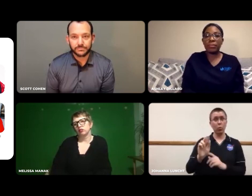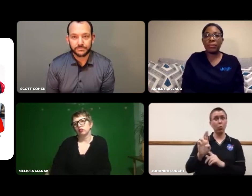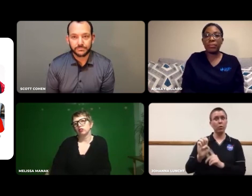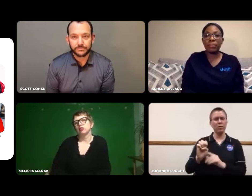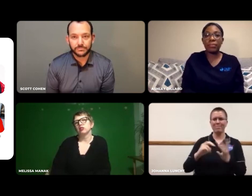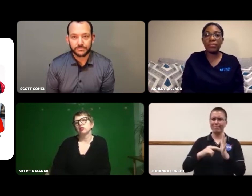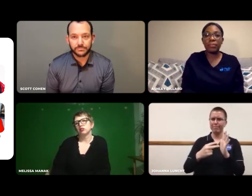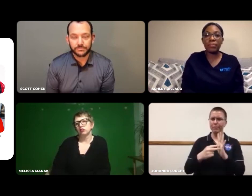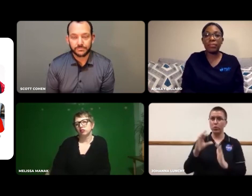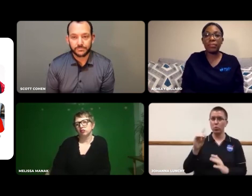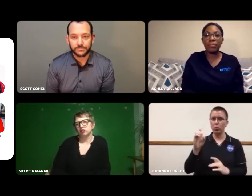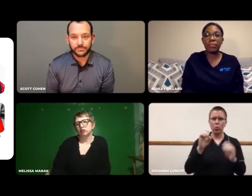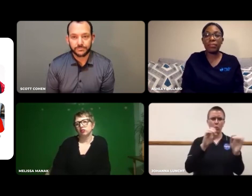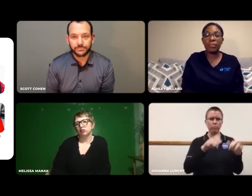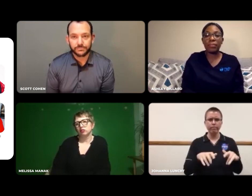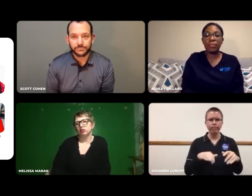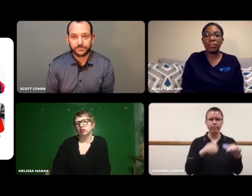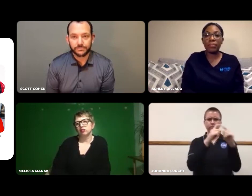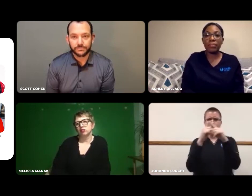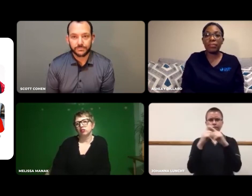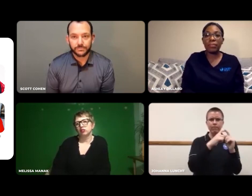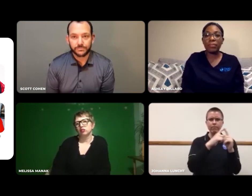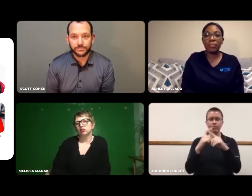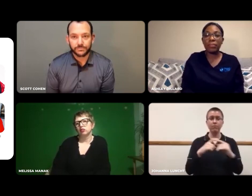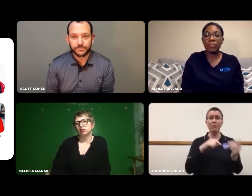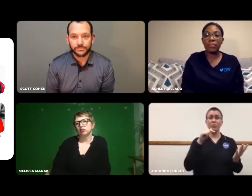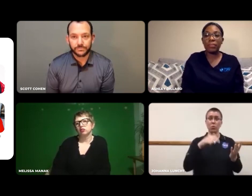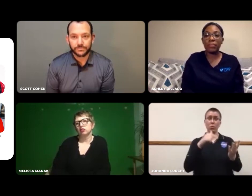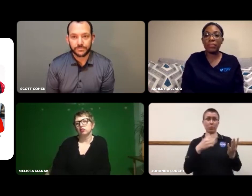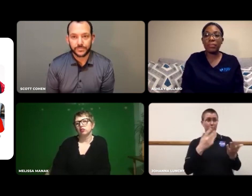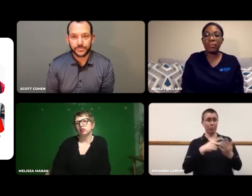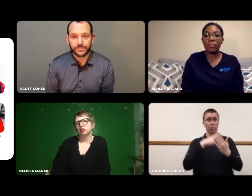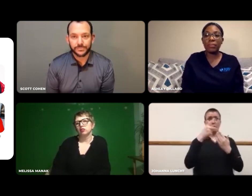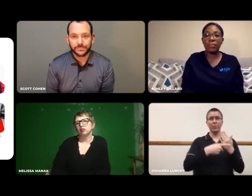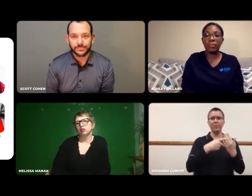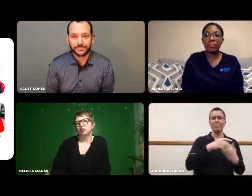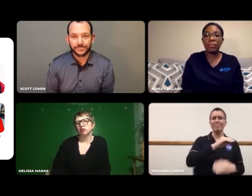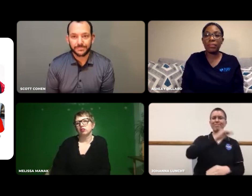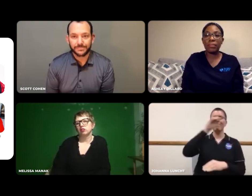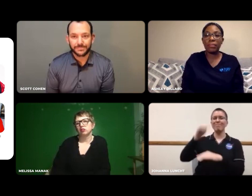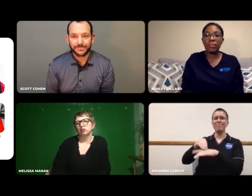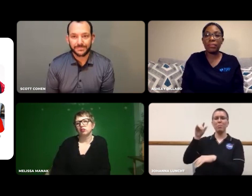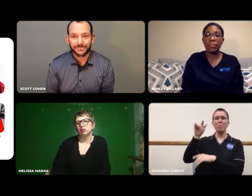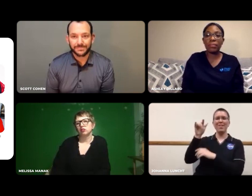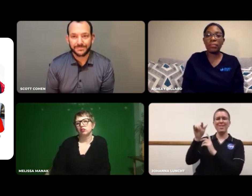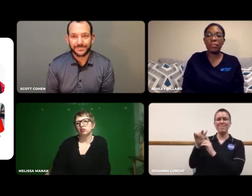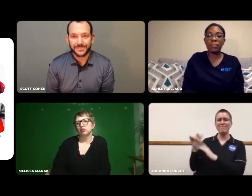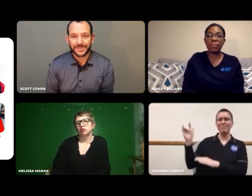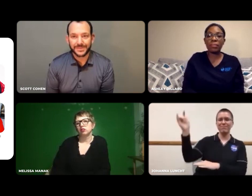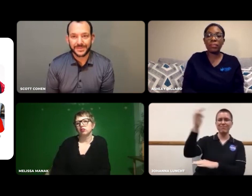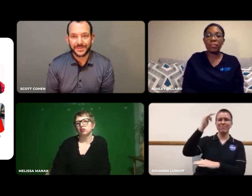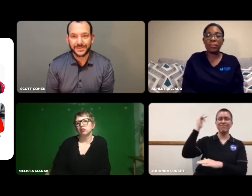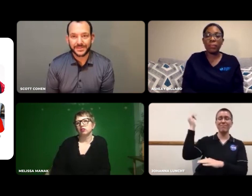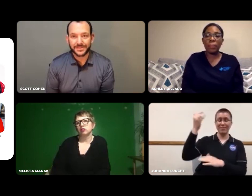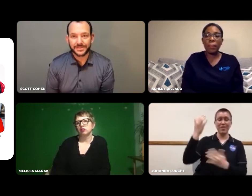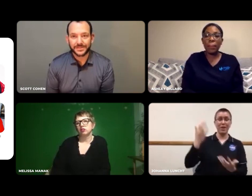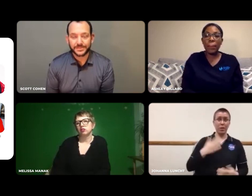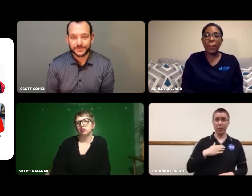That means I write code and programs that are then put into aircraft.